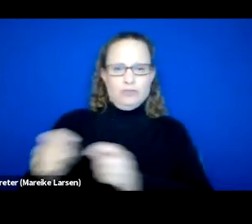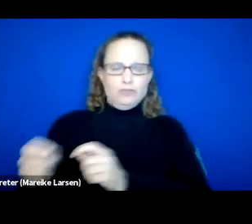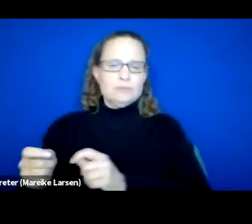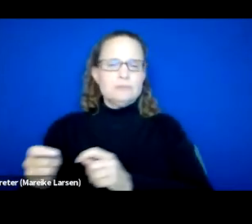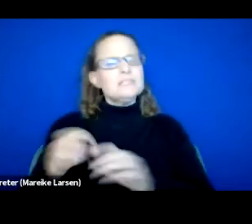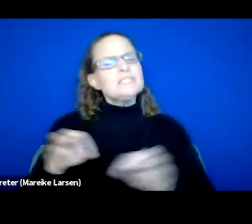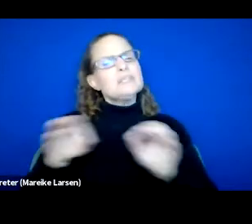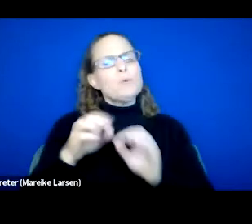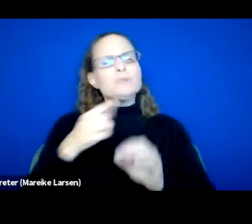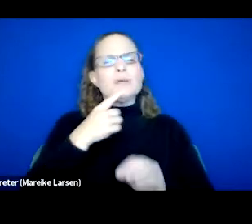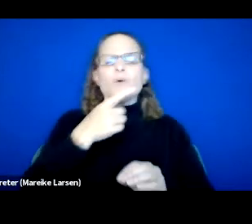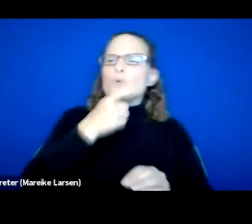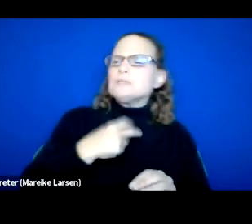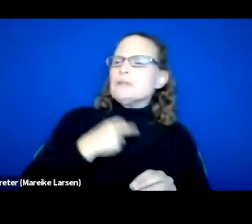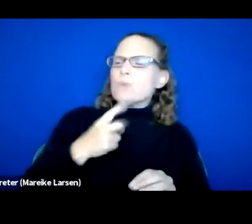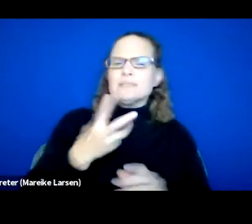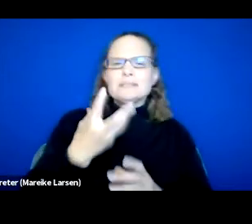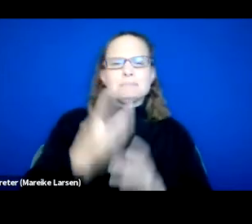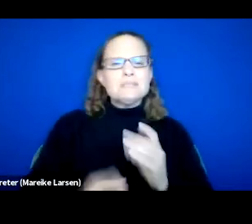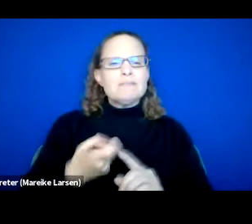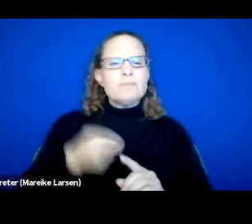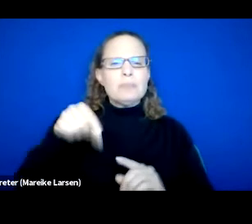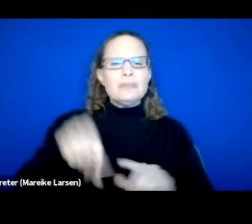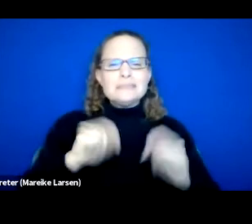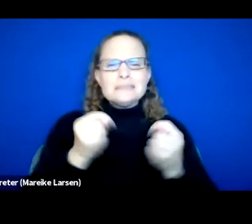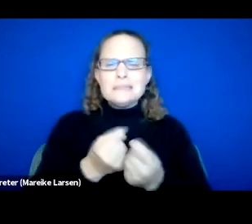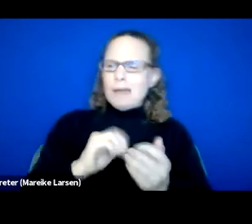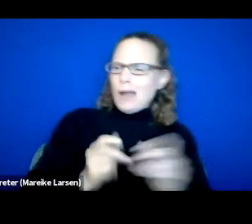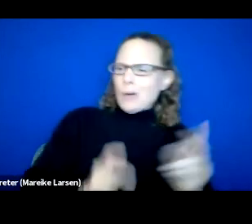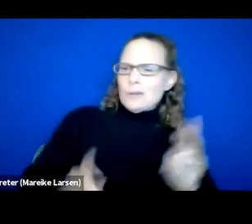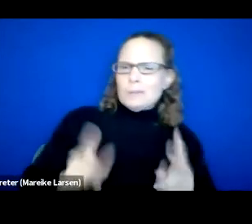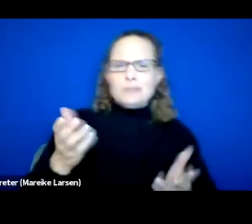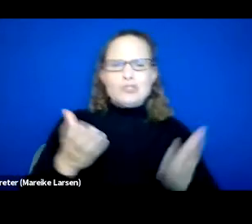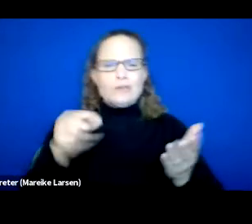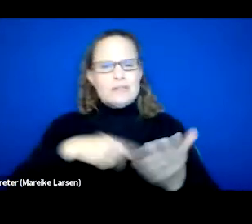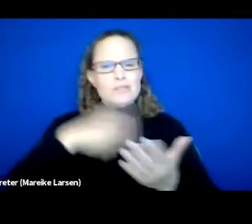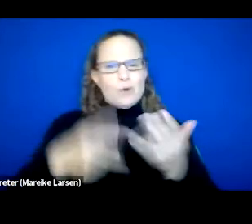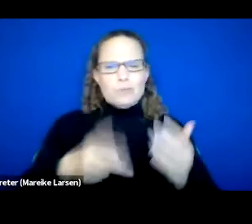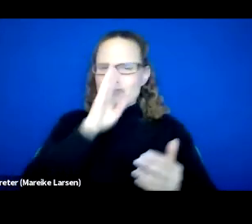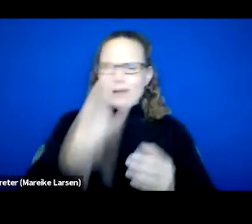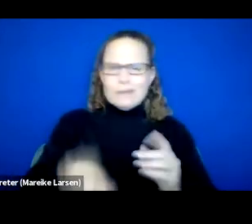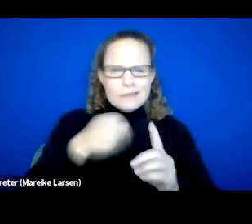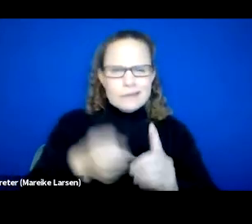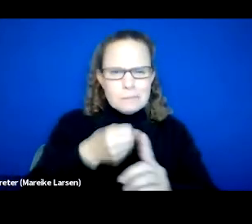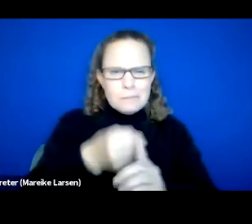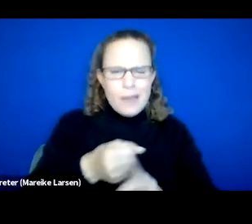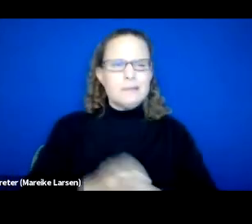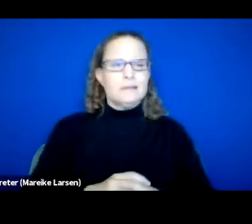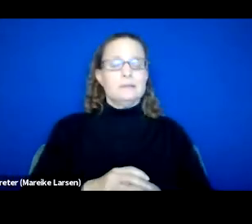whose voice is missing from the team? How are those served in the program directly affected and collecting this type of qualitative data